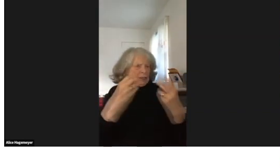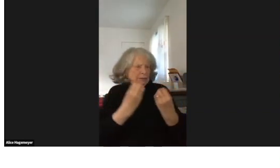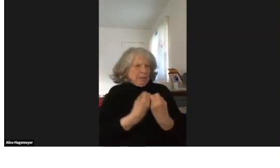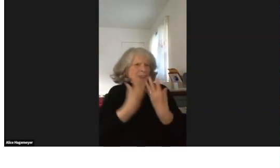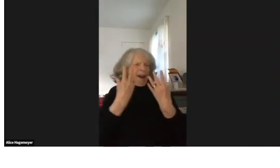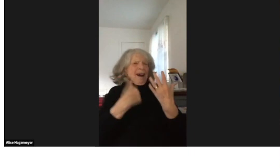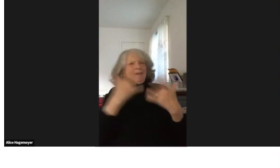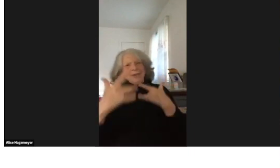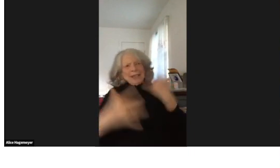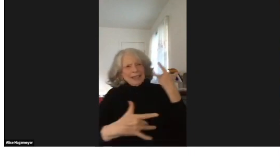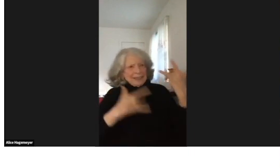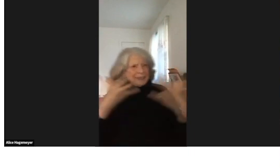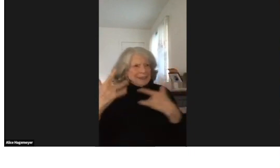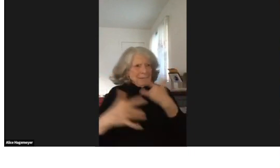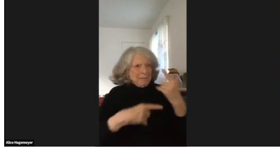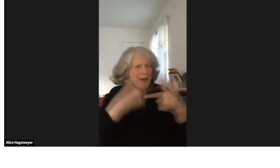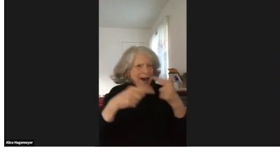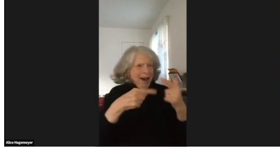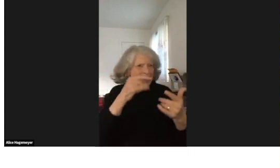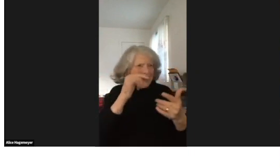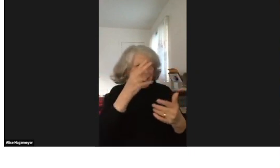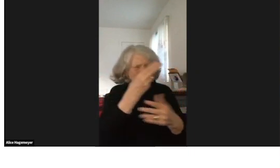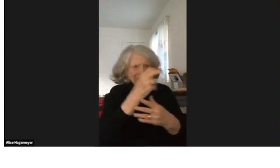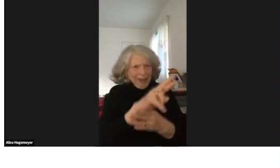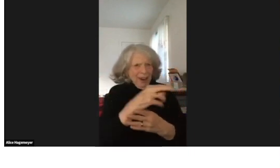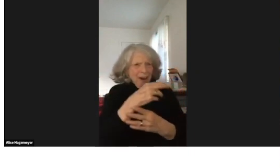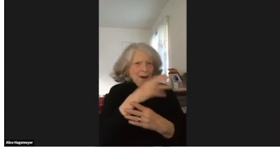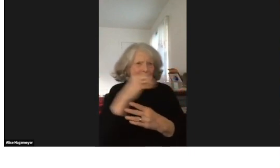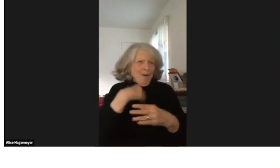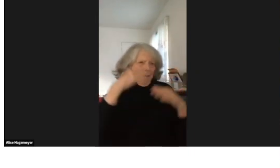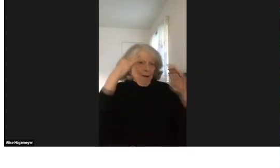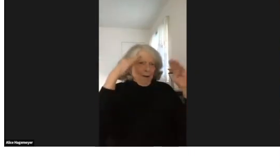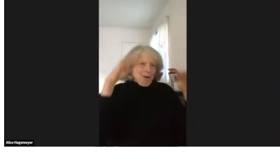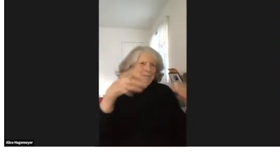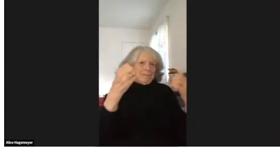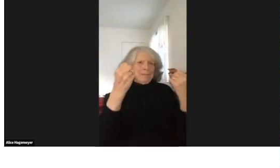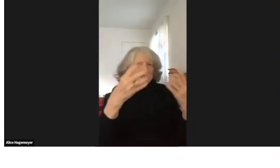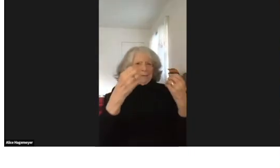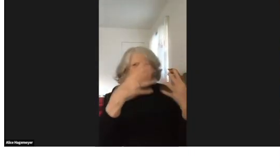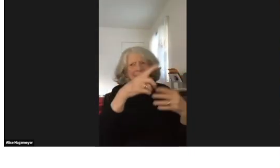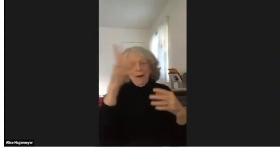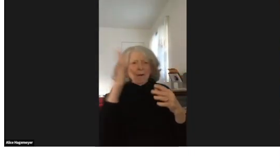that Oregon is now also making a name for themselves.